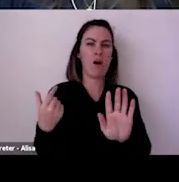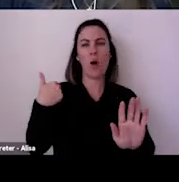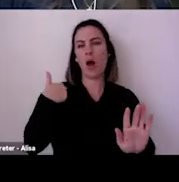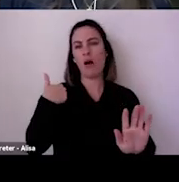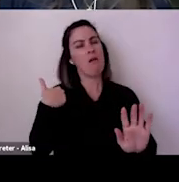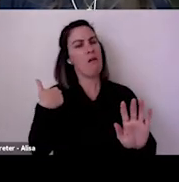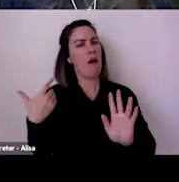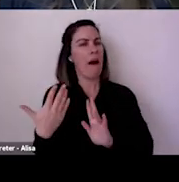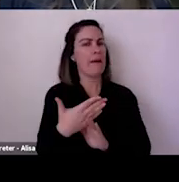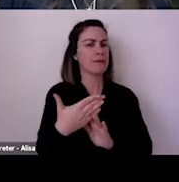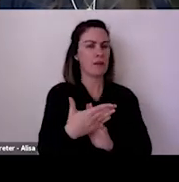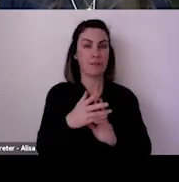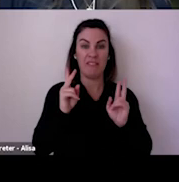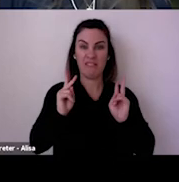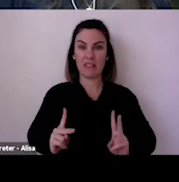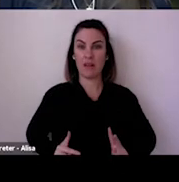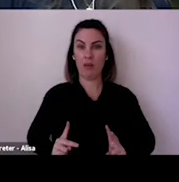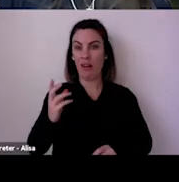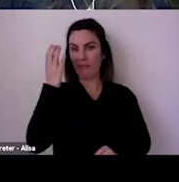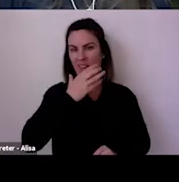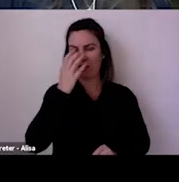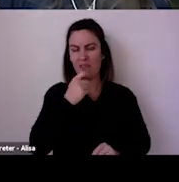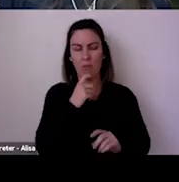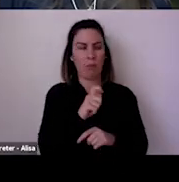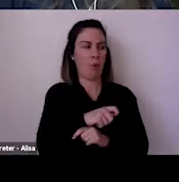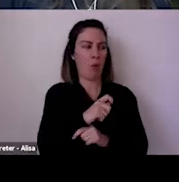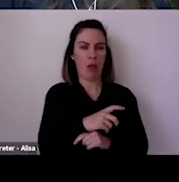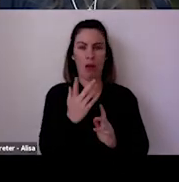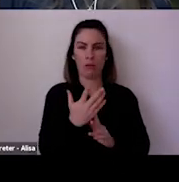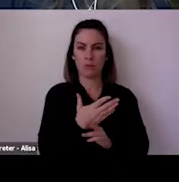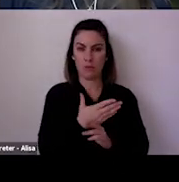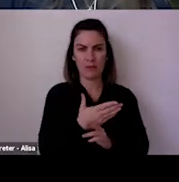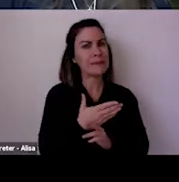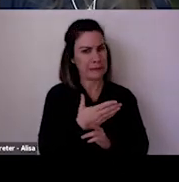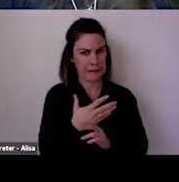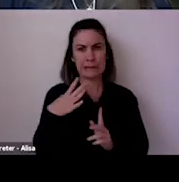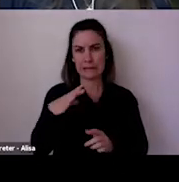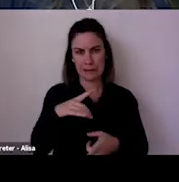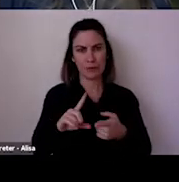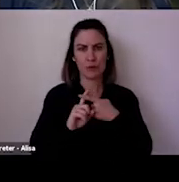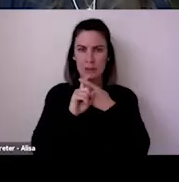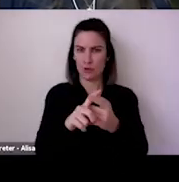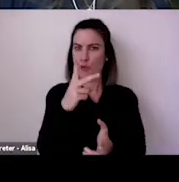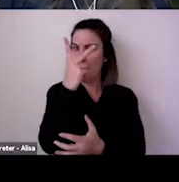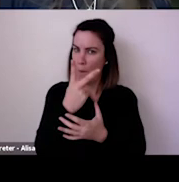We'll see if there's stuff that we can sort of start talking about earlier than we will.